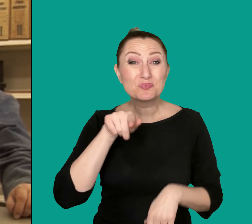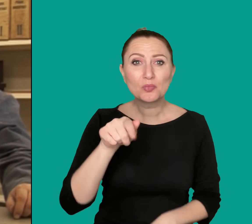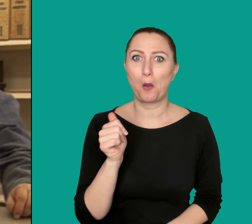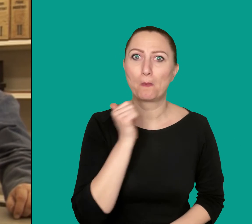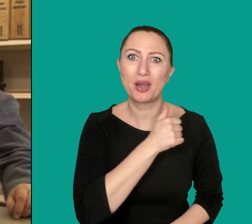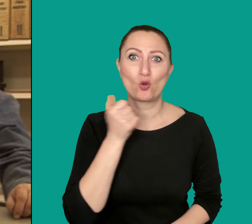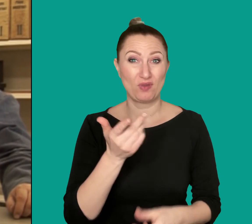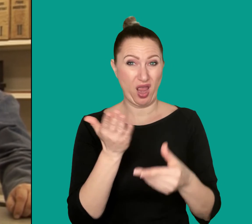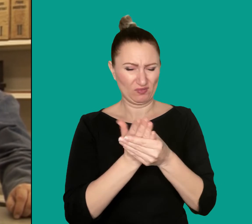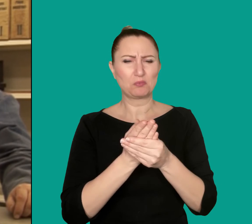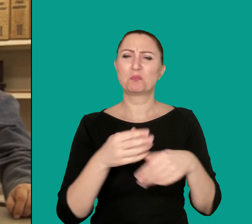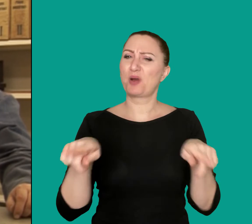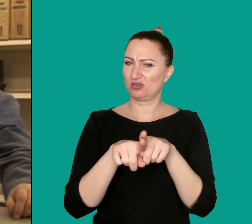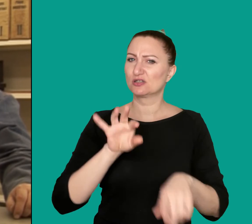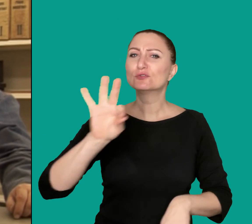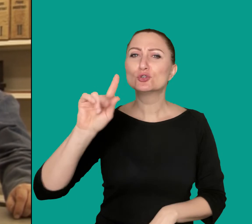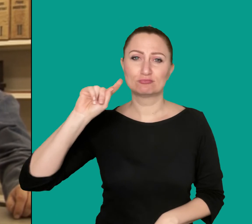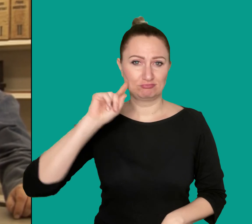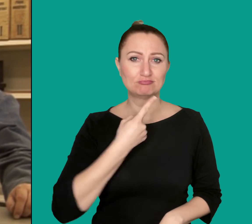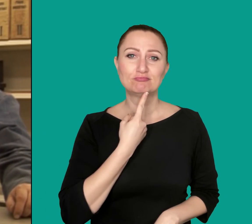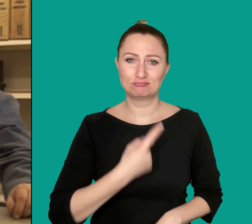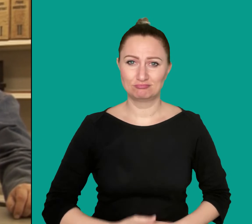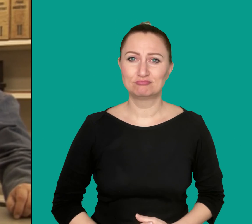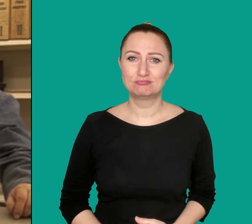The profession of archivist is suitable for the deaf.